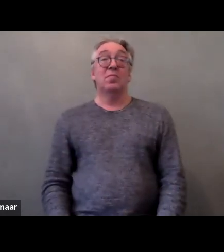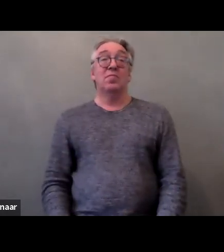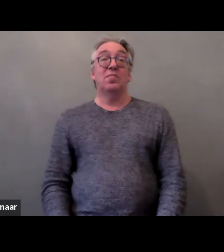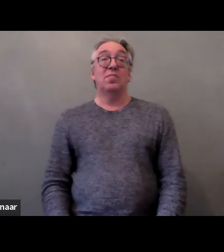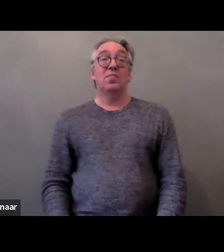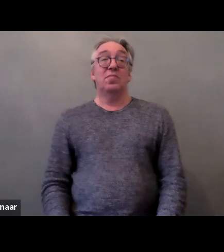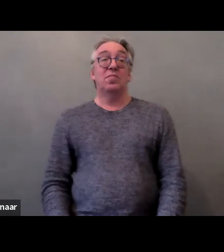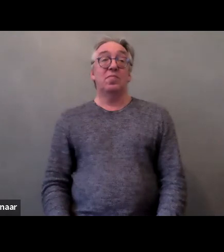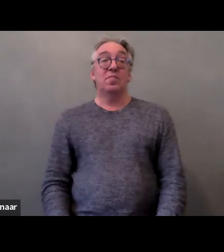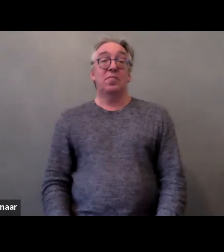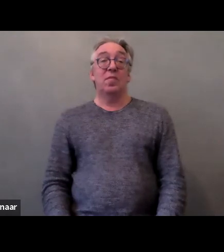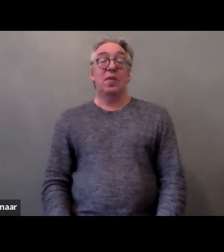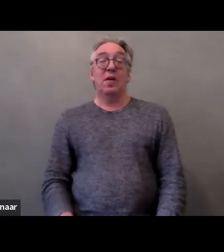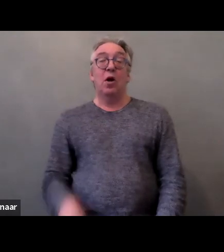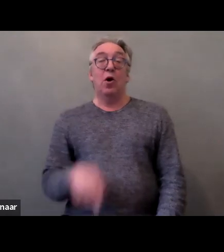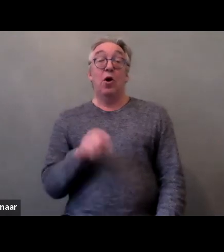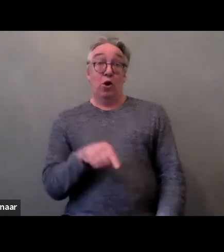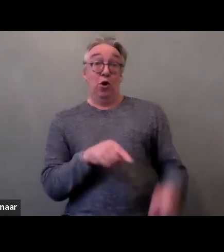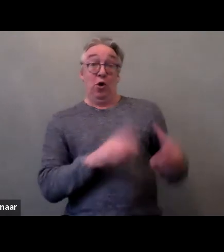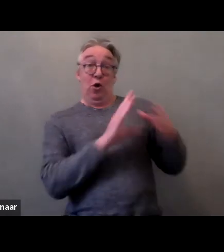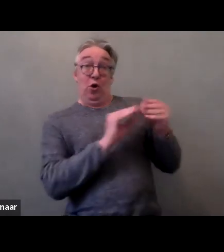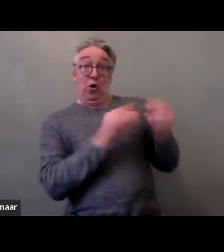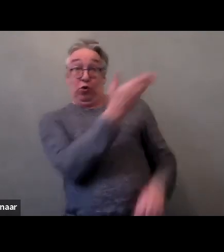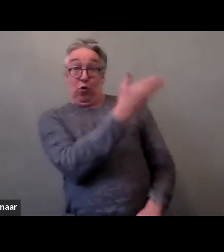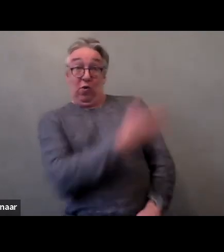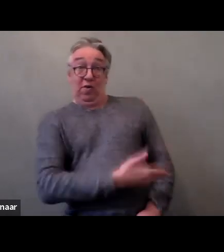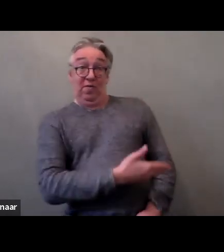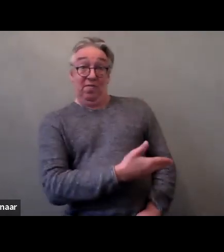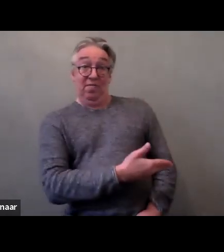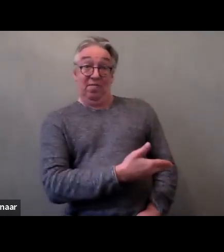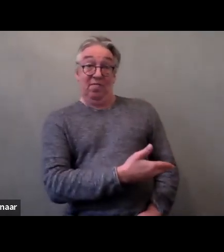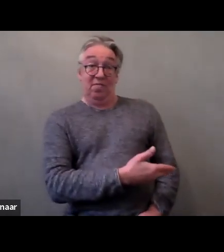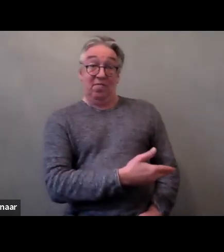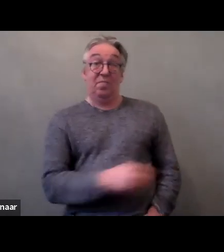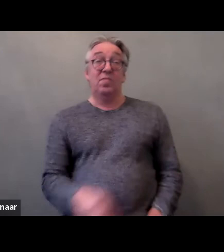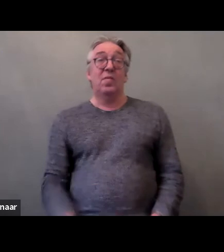The story is really constantly getting told,